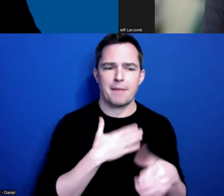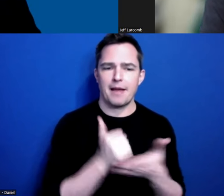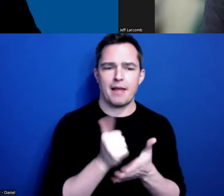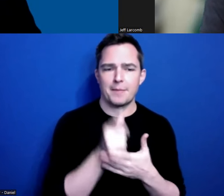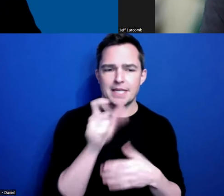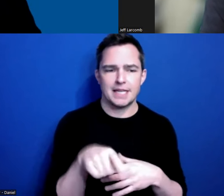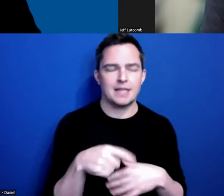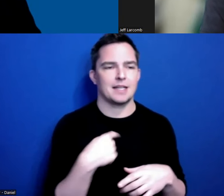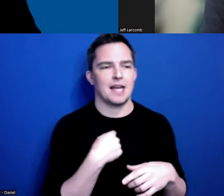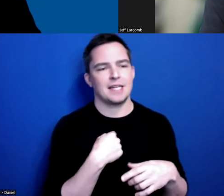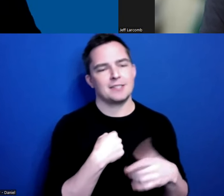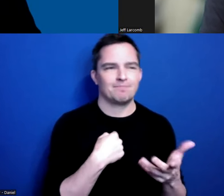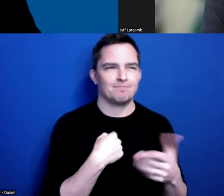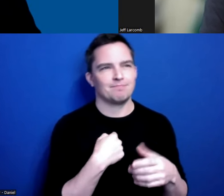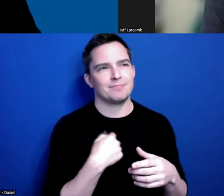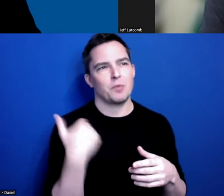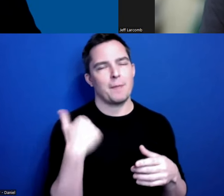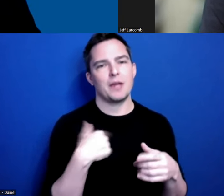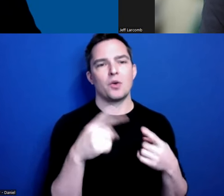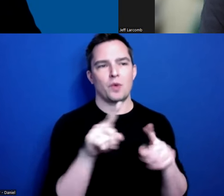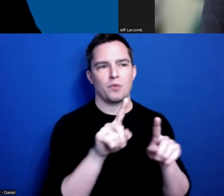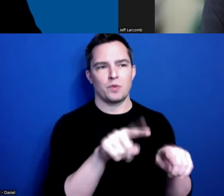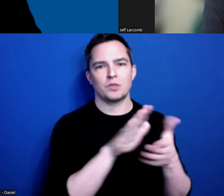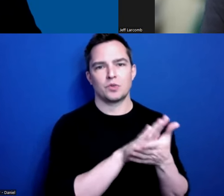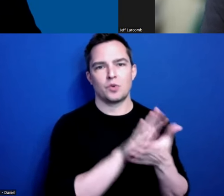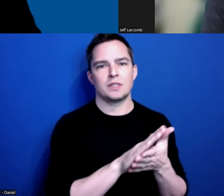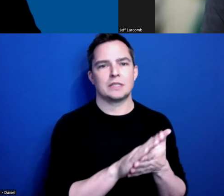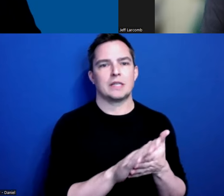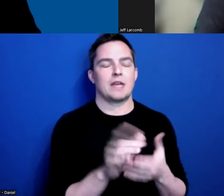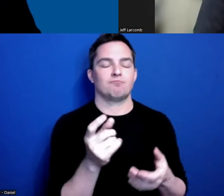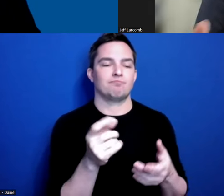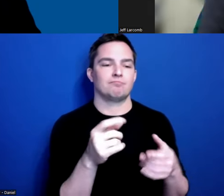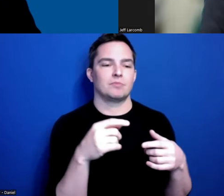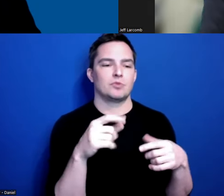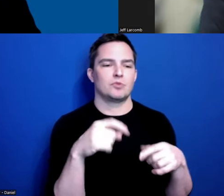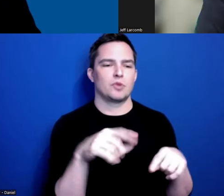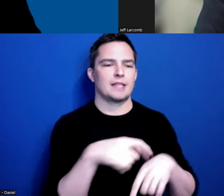it reminded me of when I was going to school, I had just been diagnosed with learning disabilities